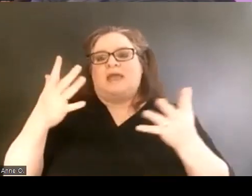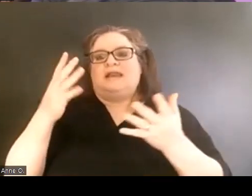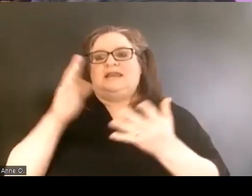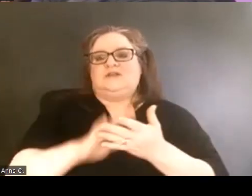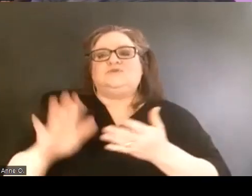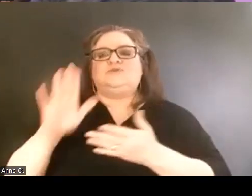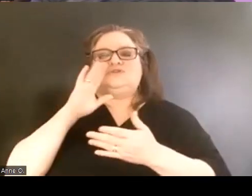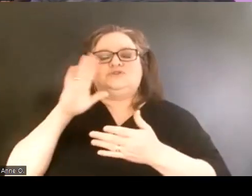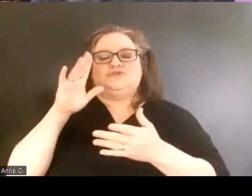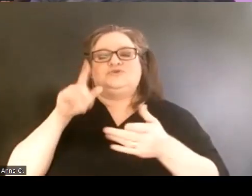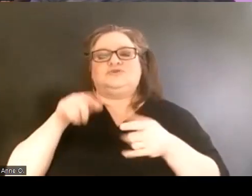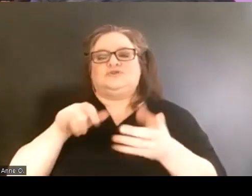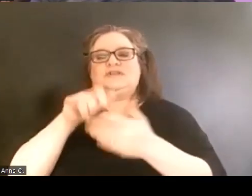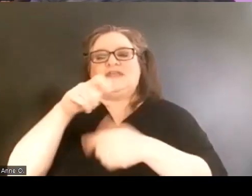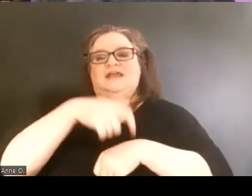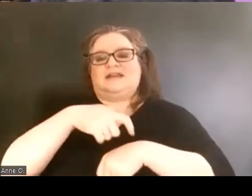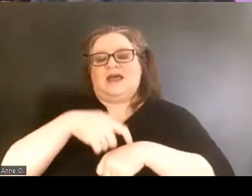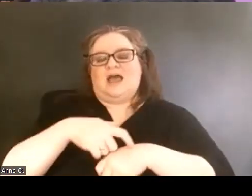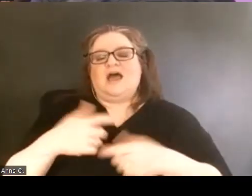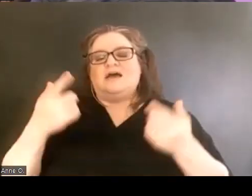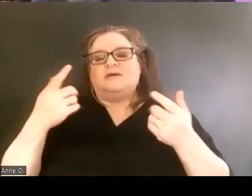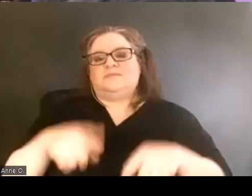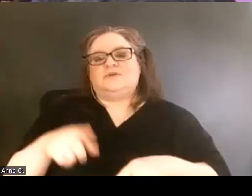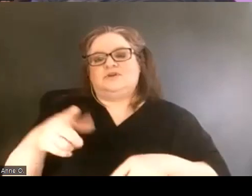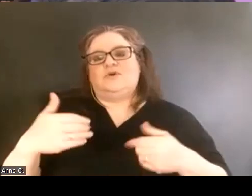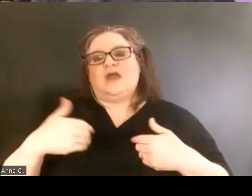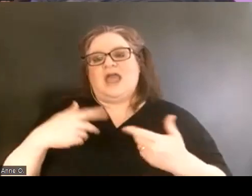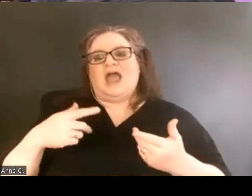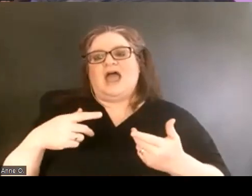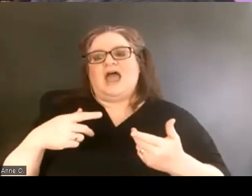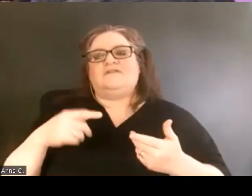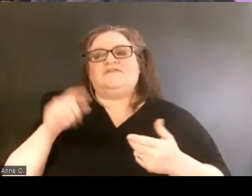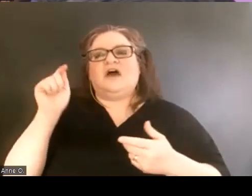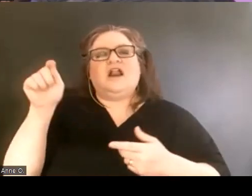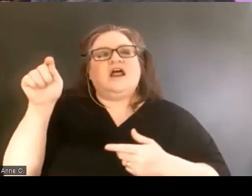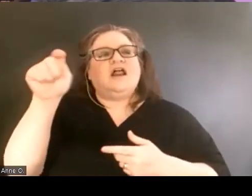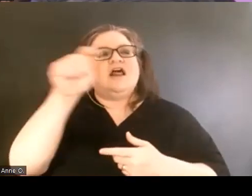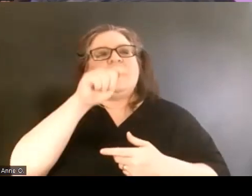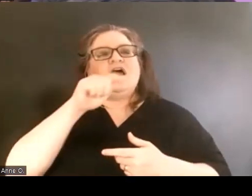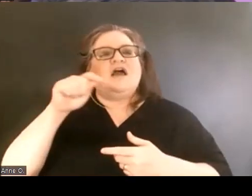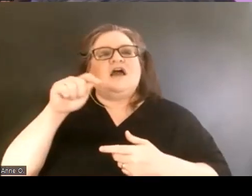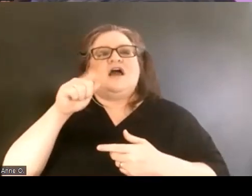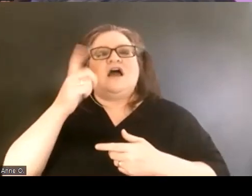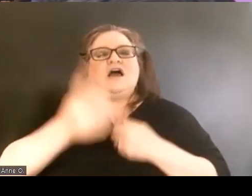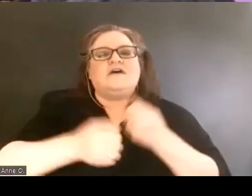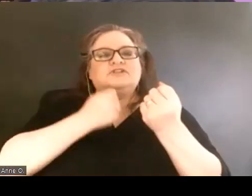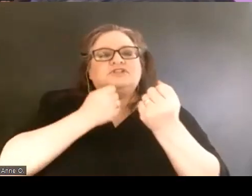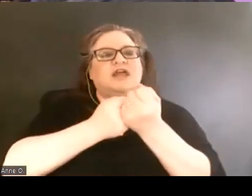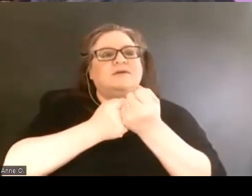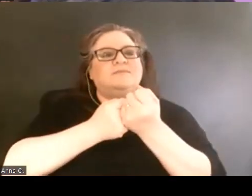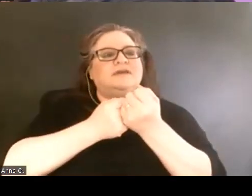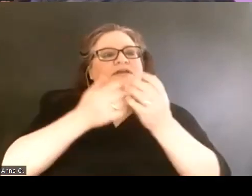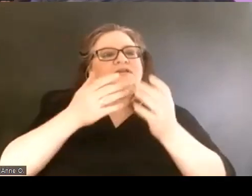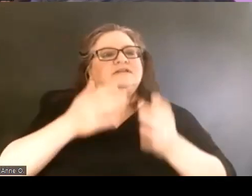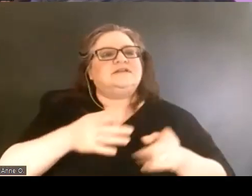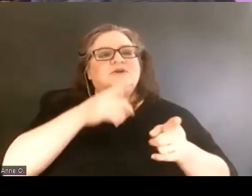which is really where you just had the sprinkles of champions who were identified